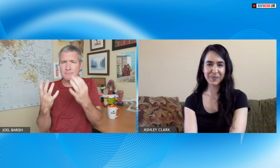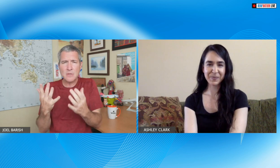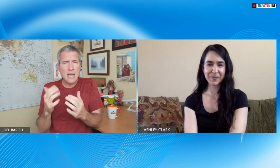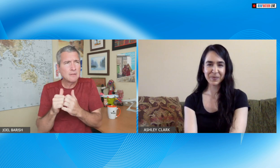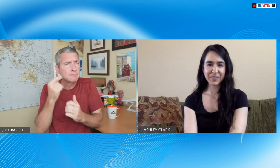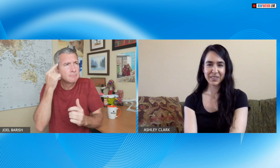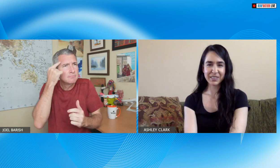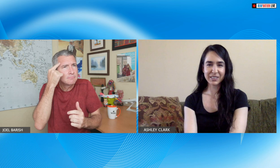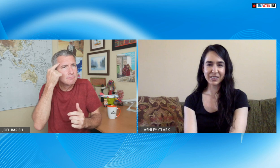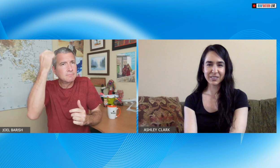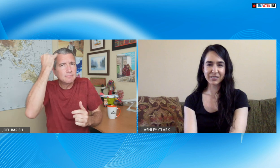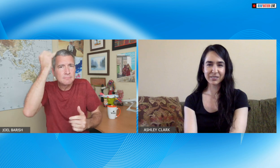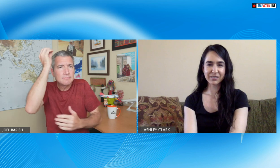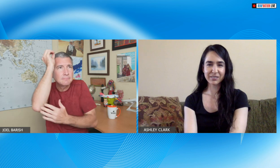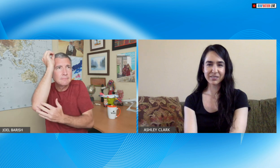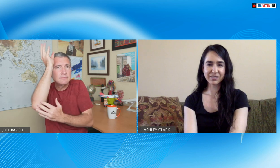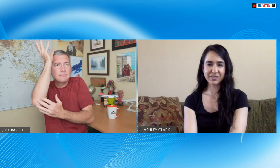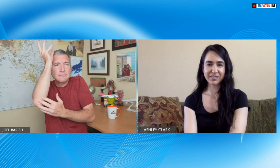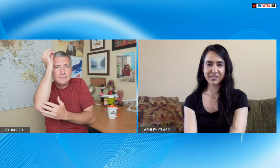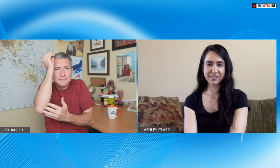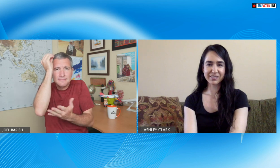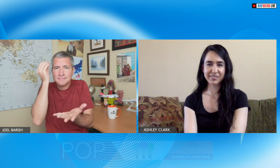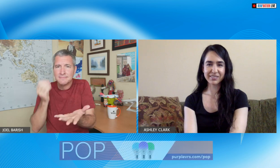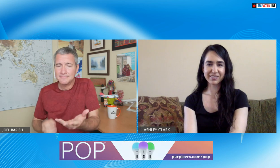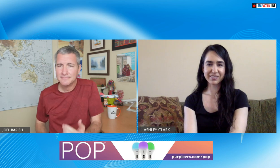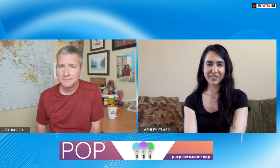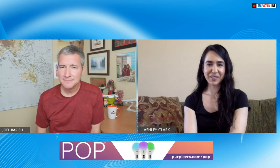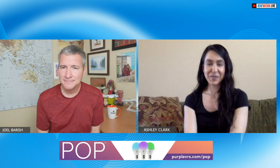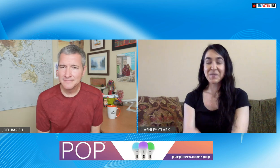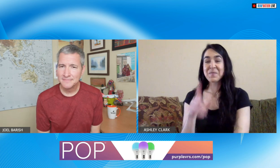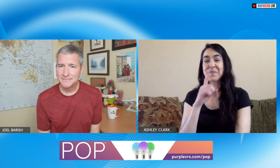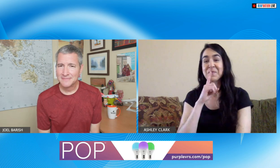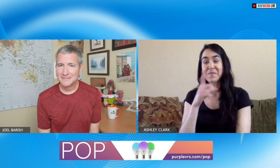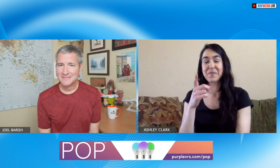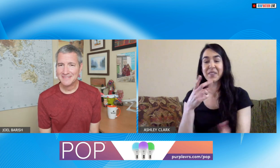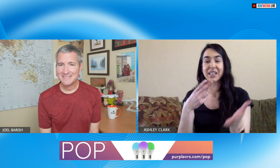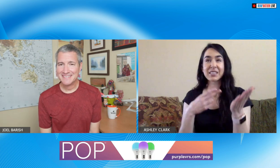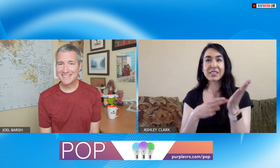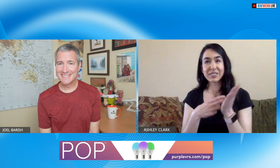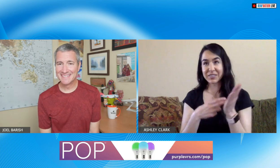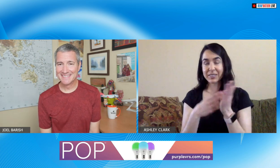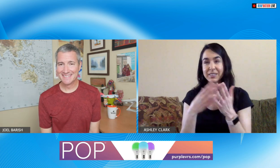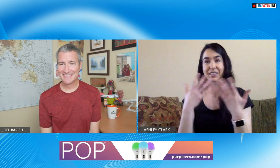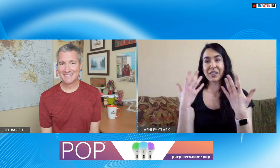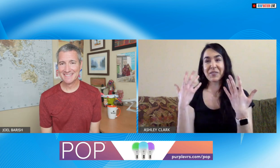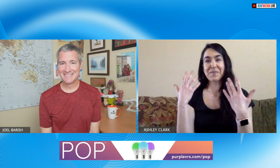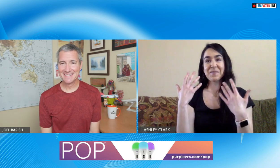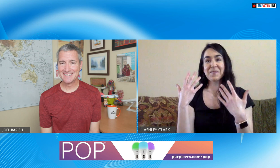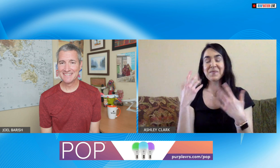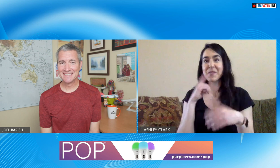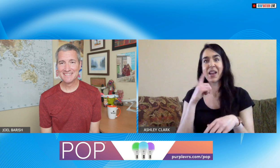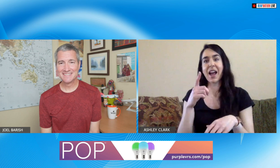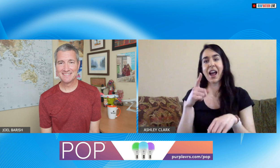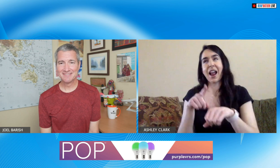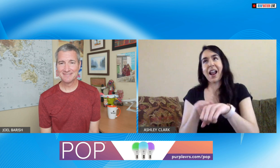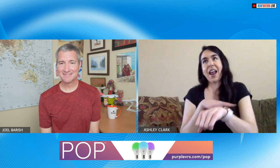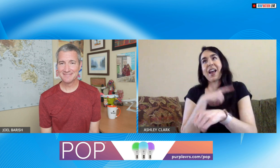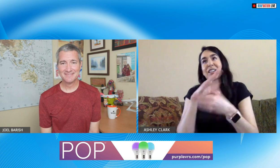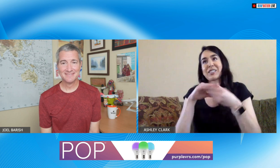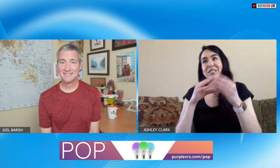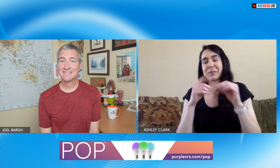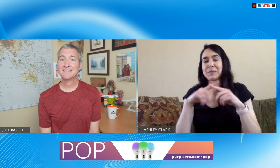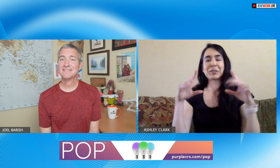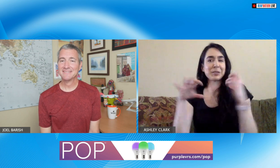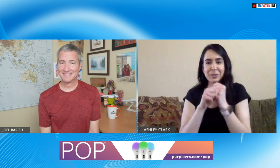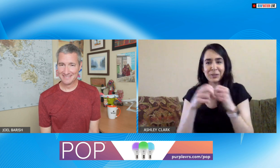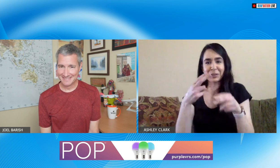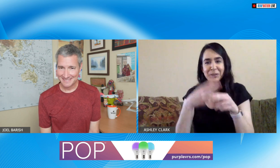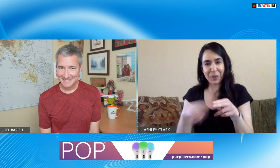it's how did you come up with this idea well to be honest i really is a long